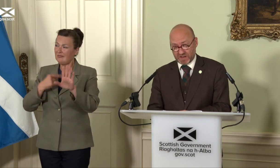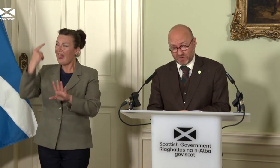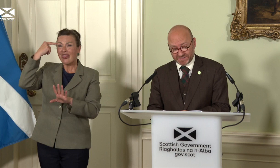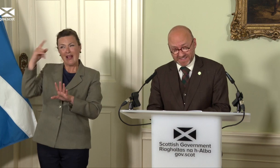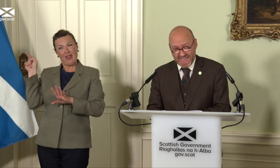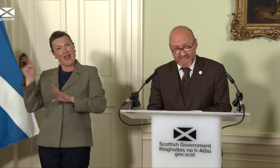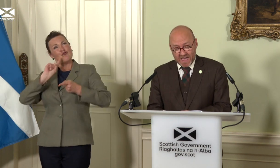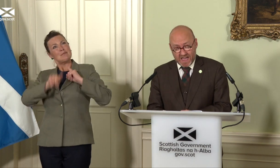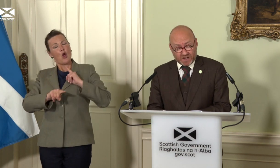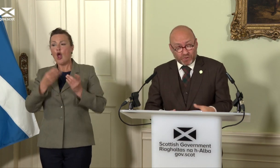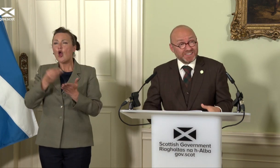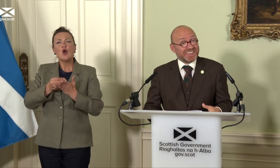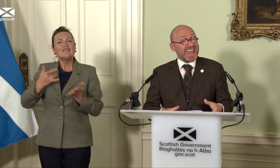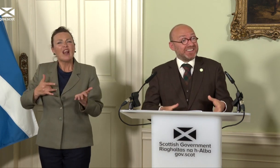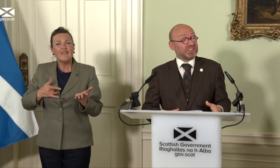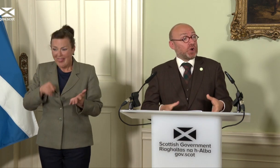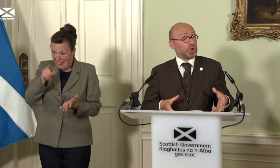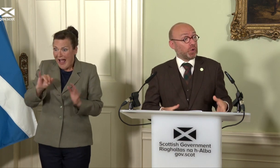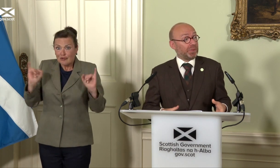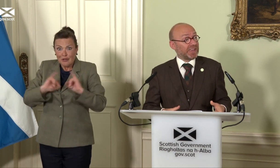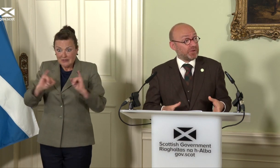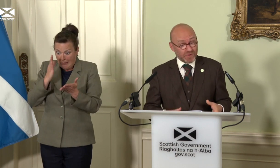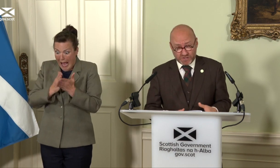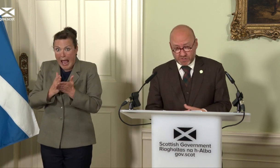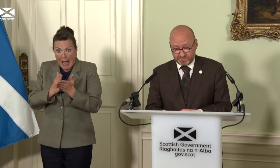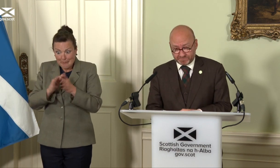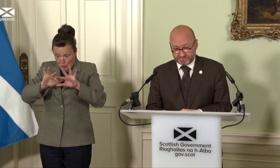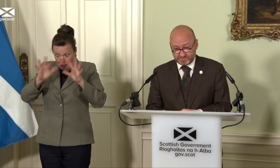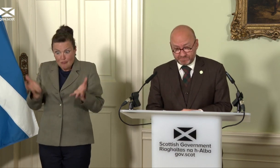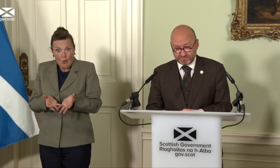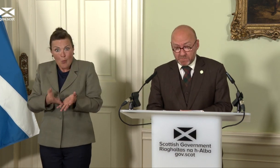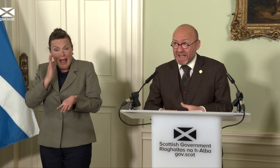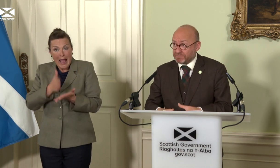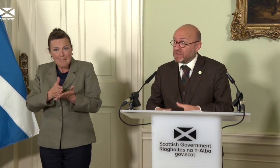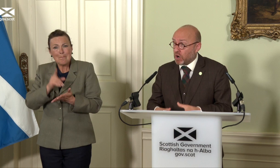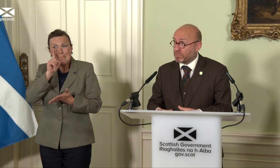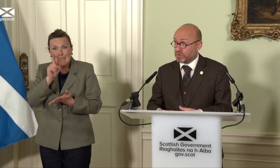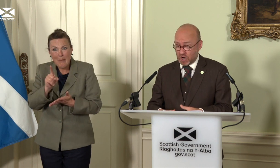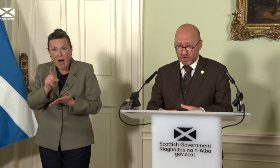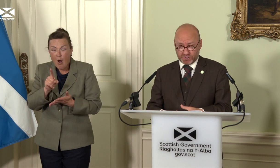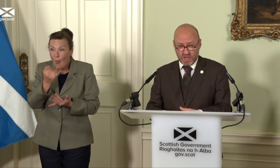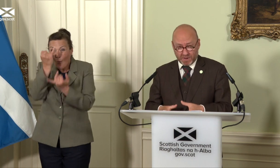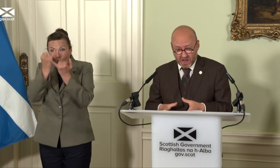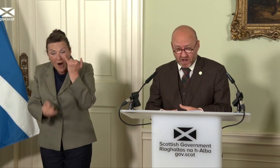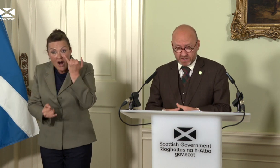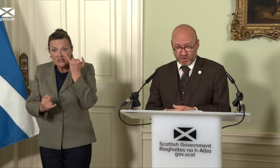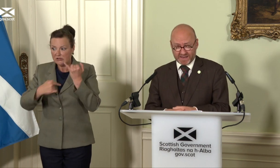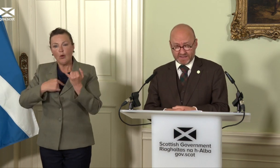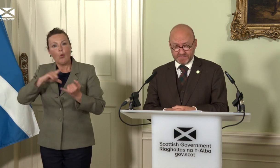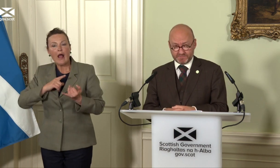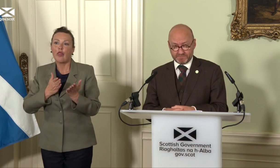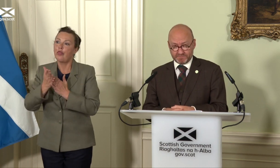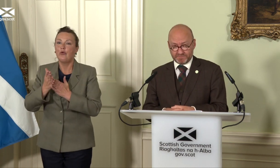A crisis that is global in reach, but has been turbo-charged by a hard Brexit.